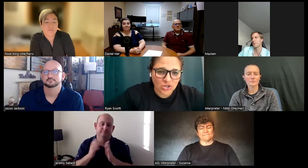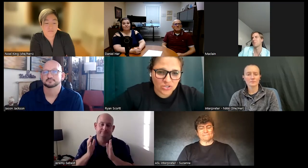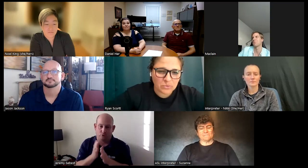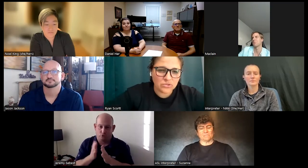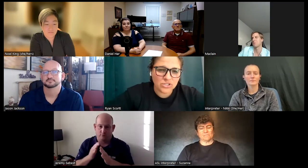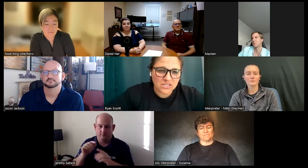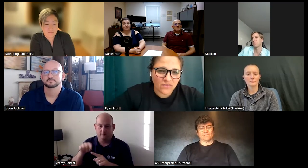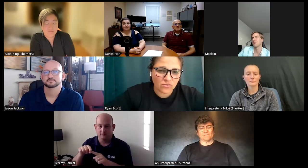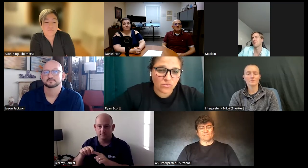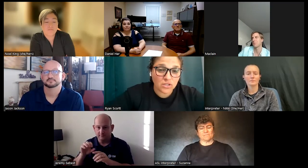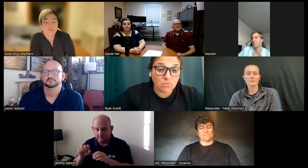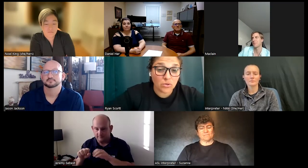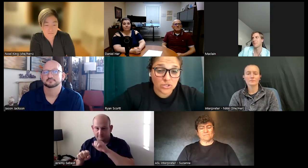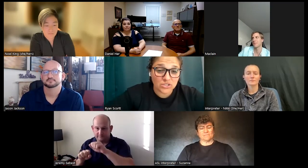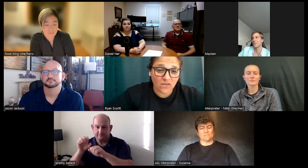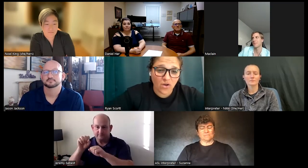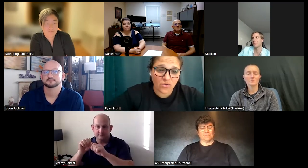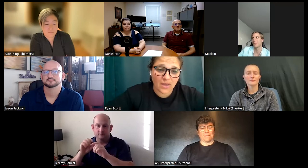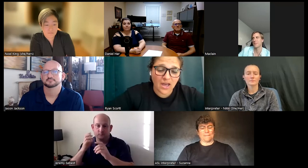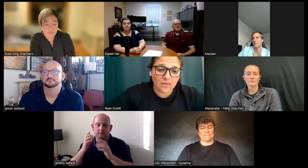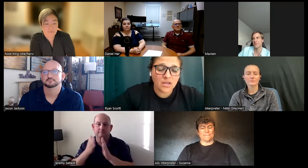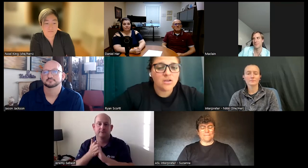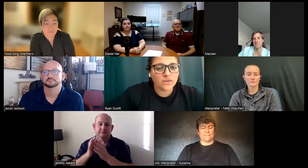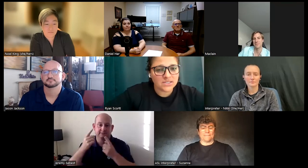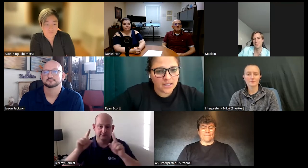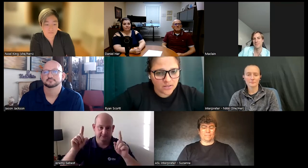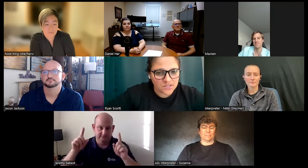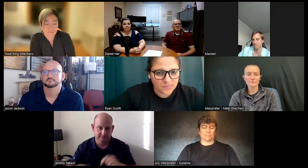harder to pull yourself and really pull yourself all the way up first taking the